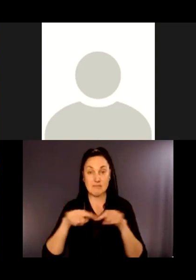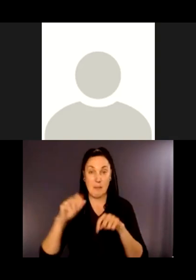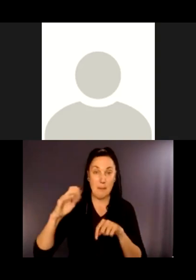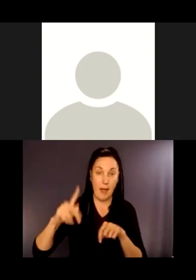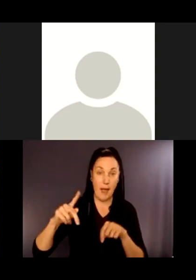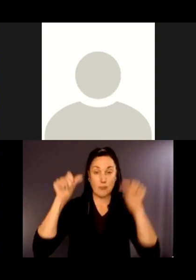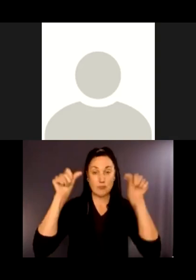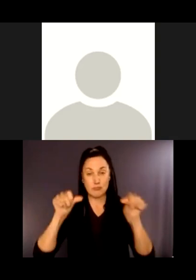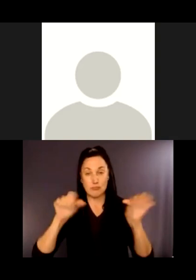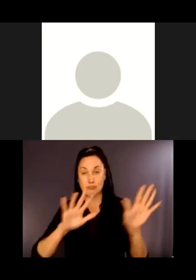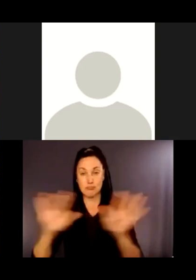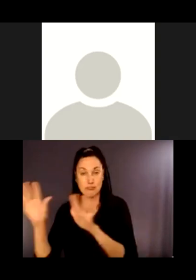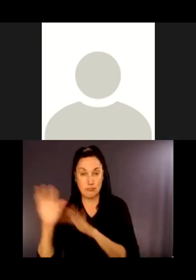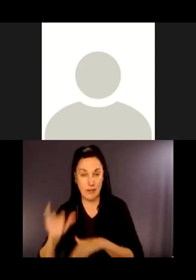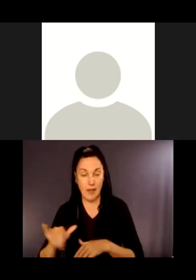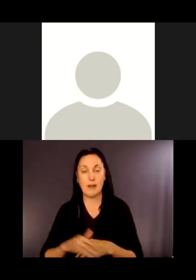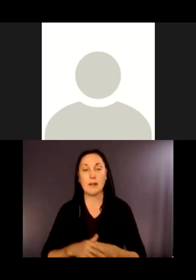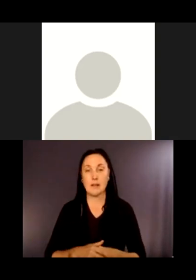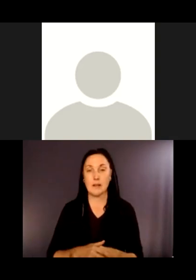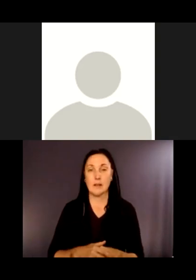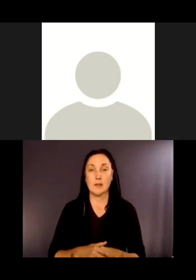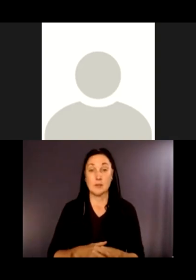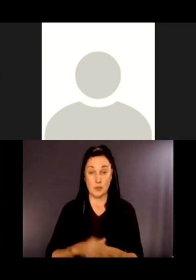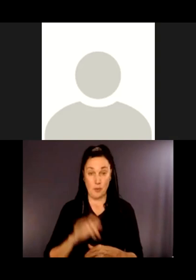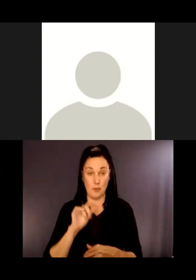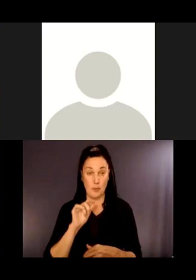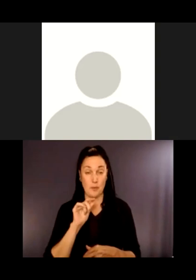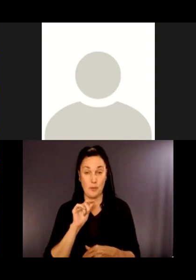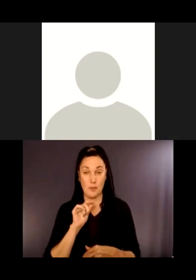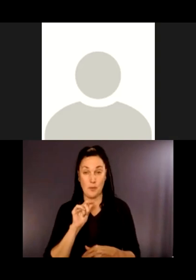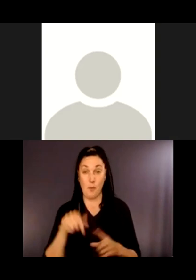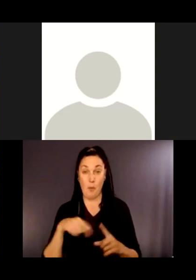We will return this trailhead using the existing plan, right.